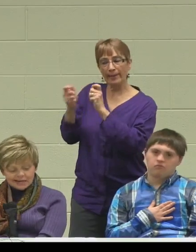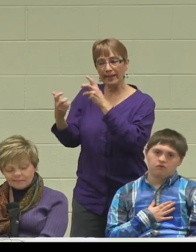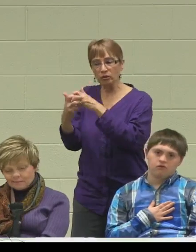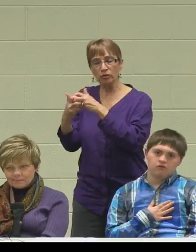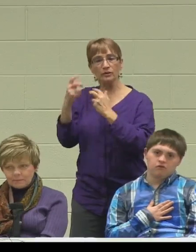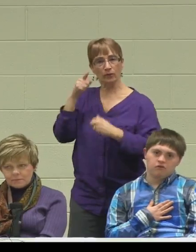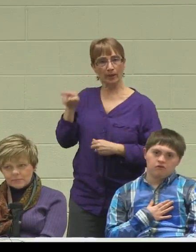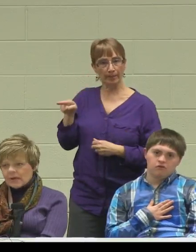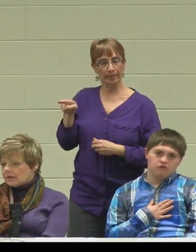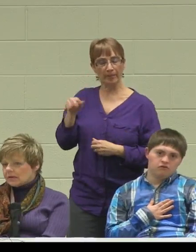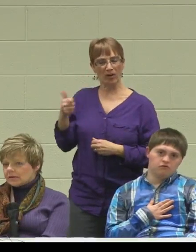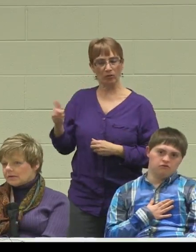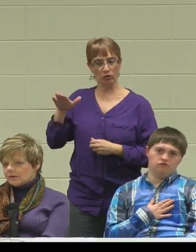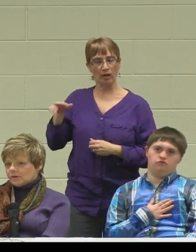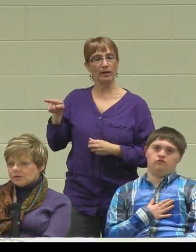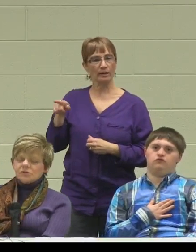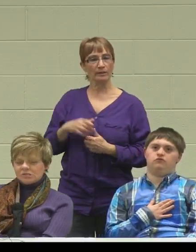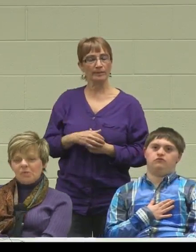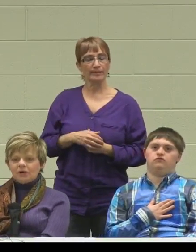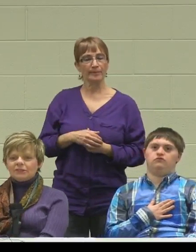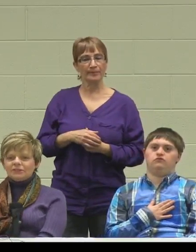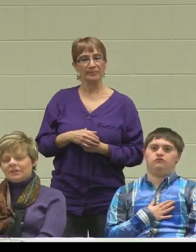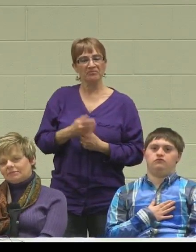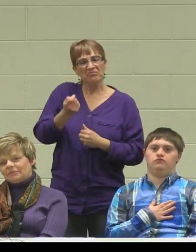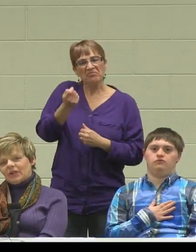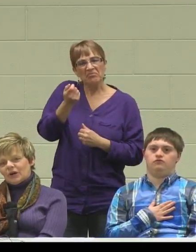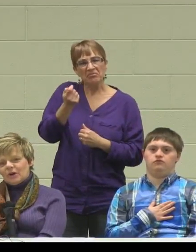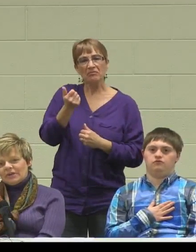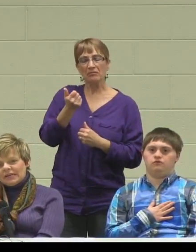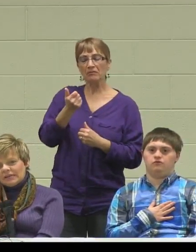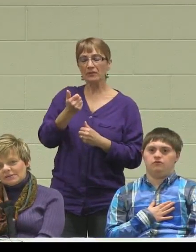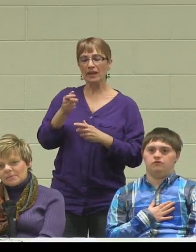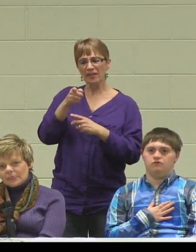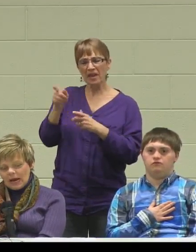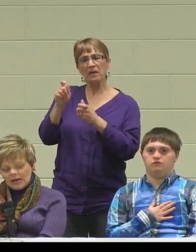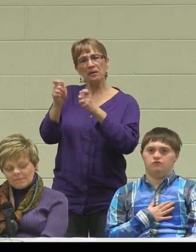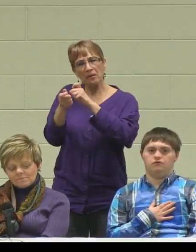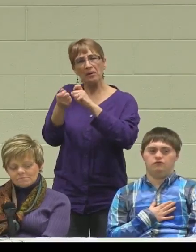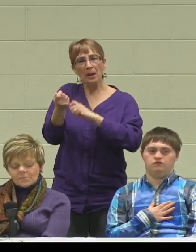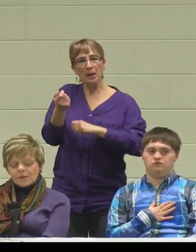and to a small degree they accommodated.